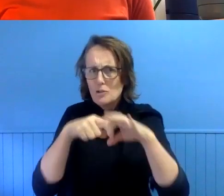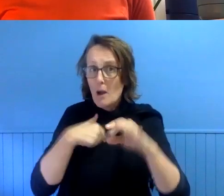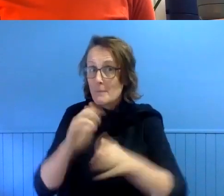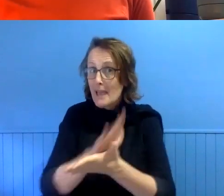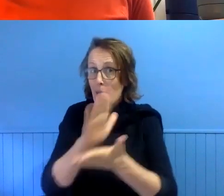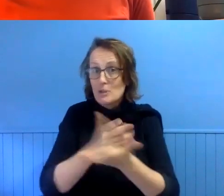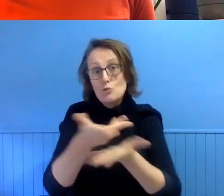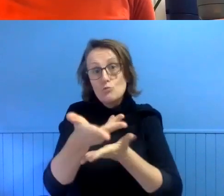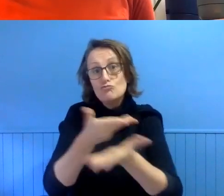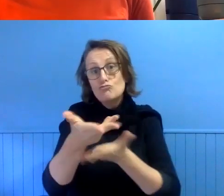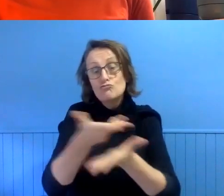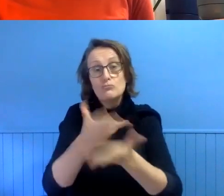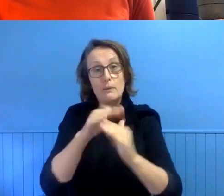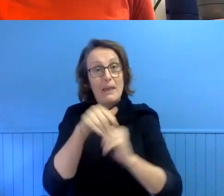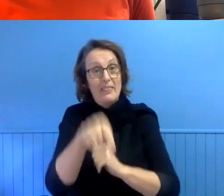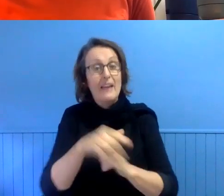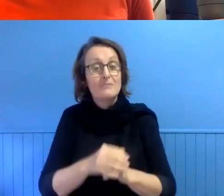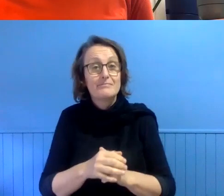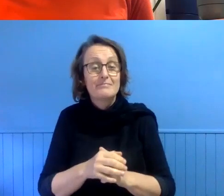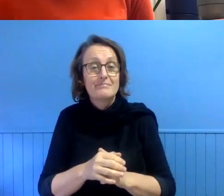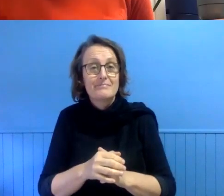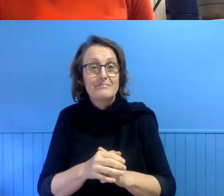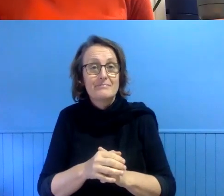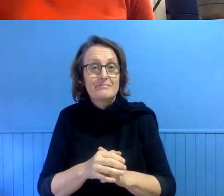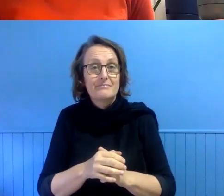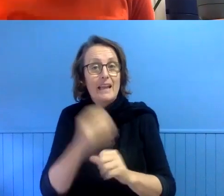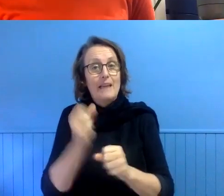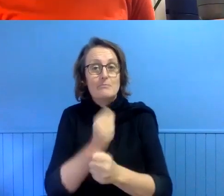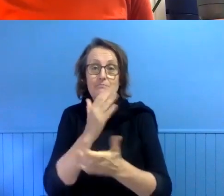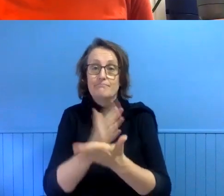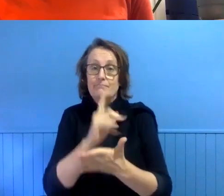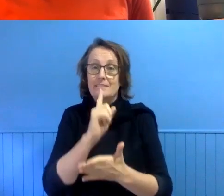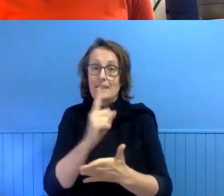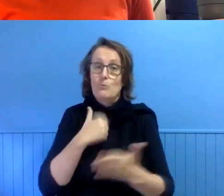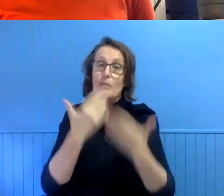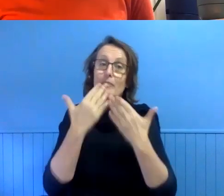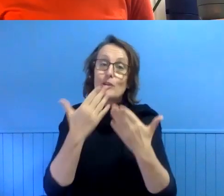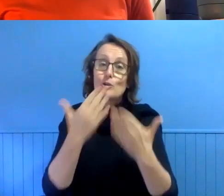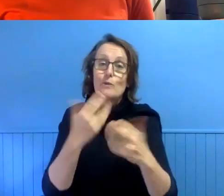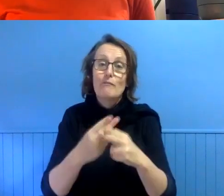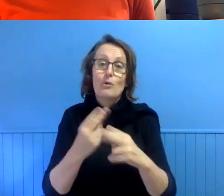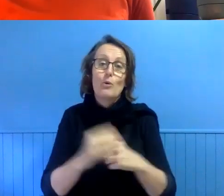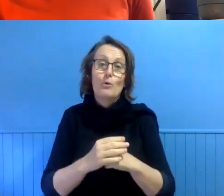you about. Just to say thanks for join 8 -- joining us.